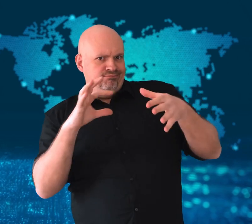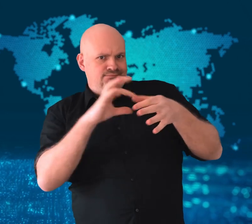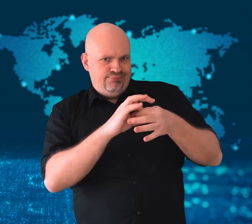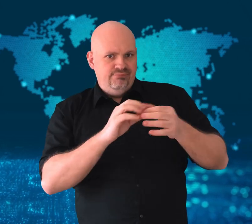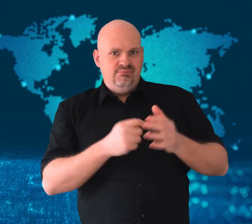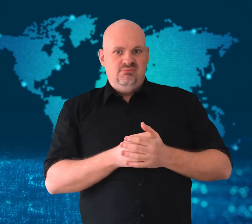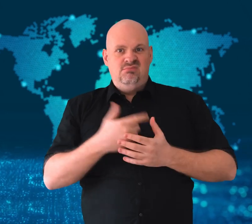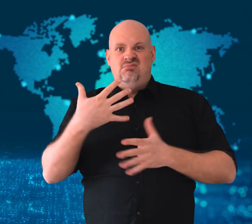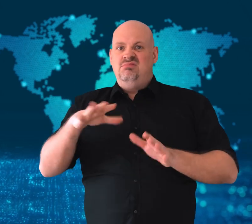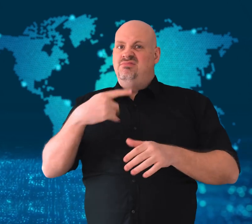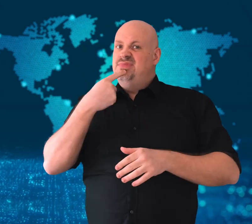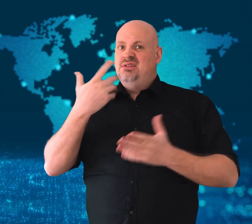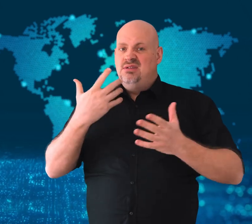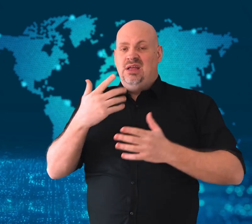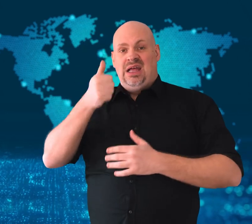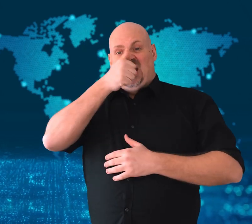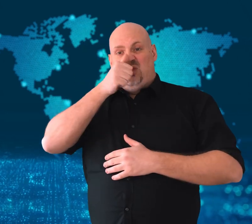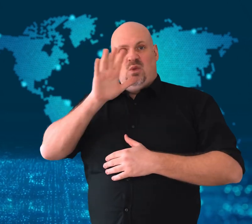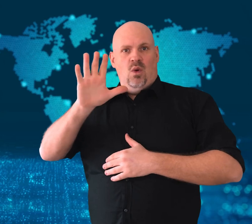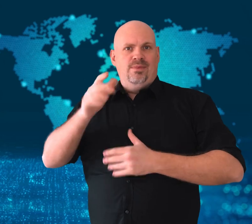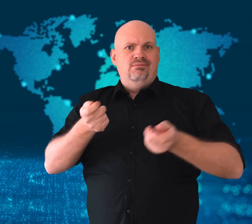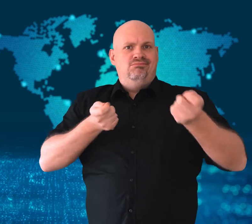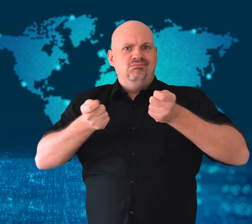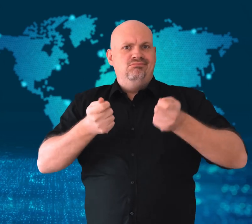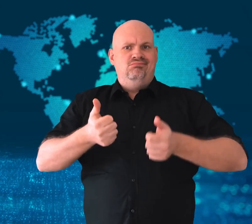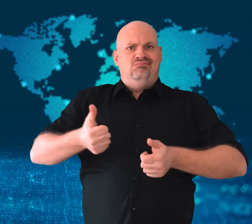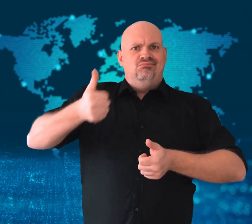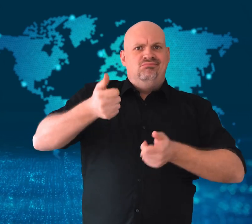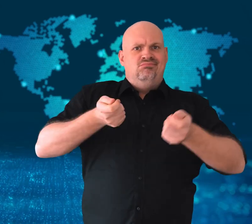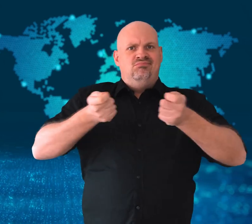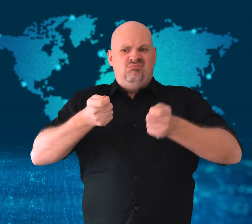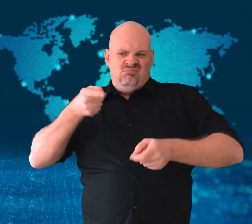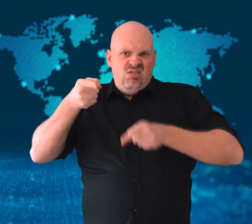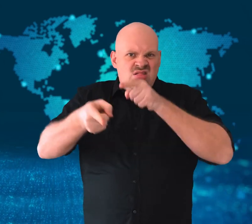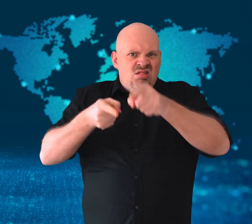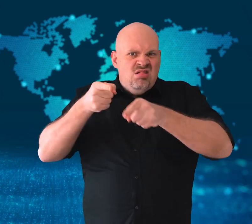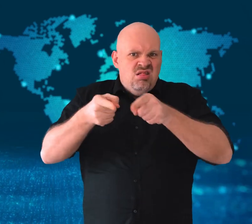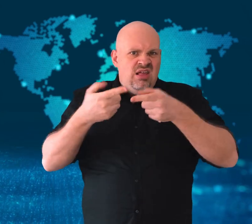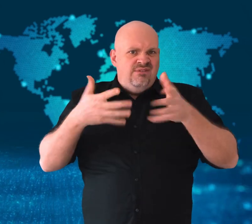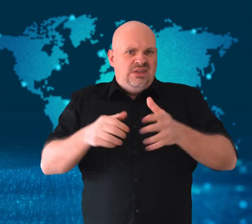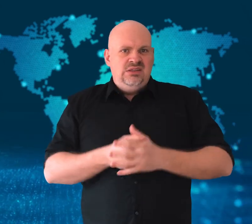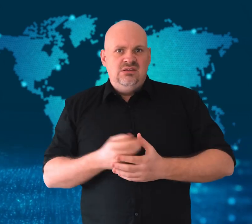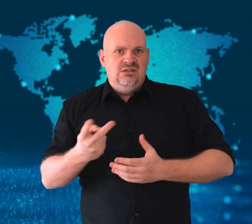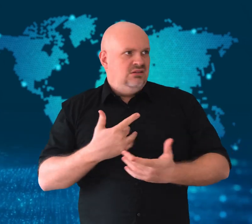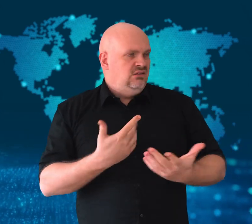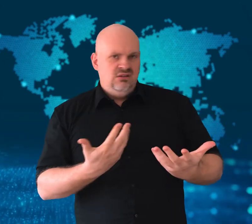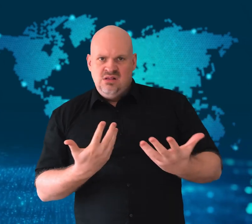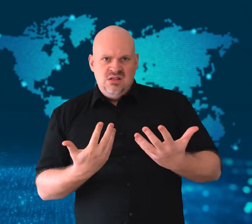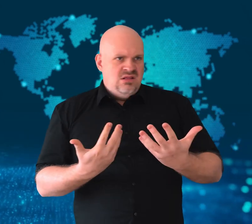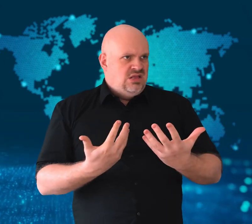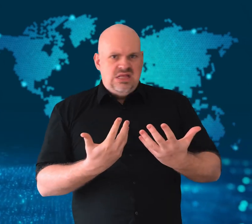They believed they had no choice but to hide in crate of fresh